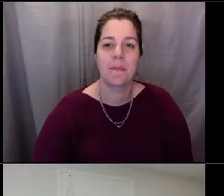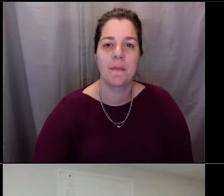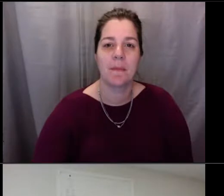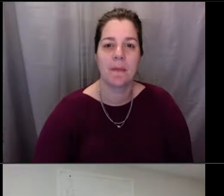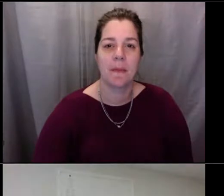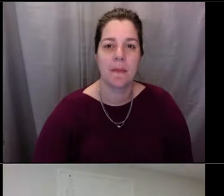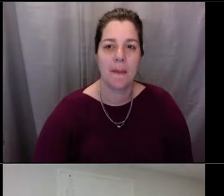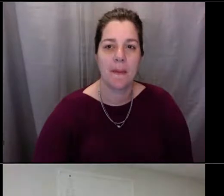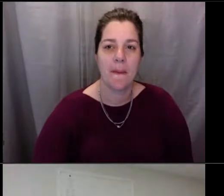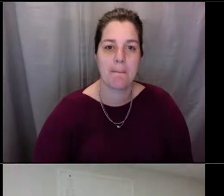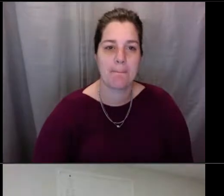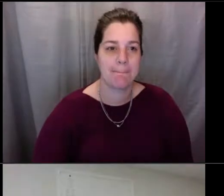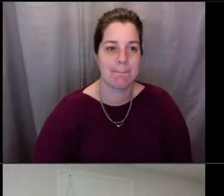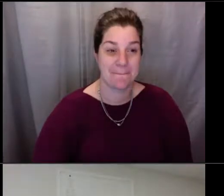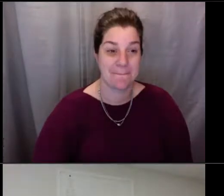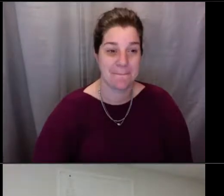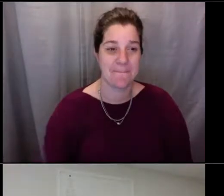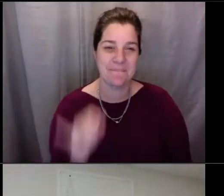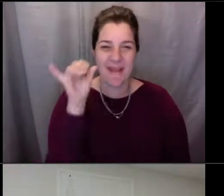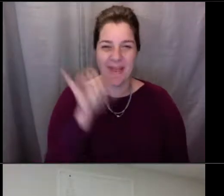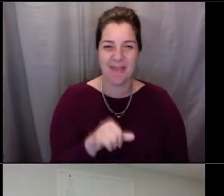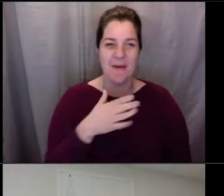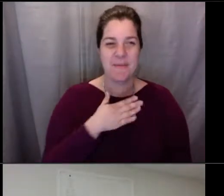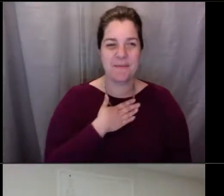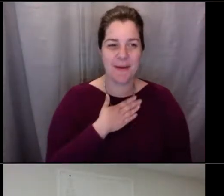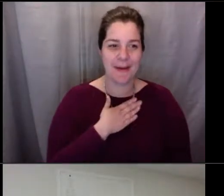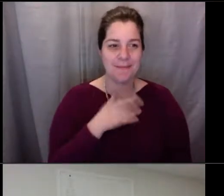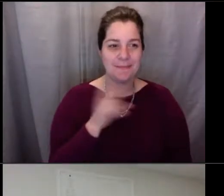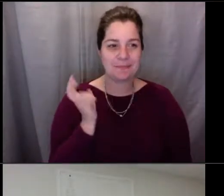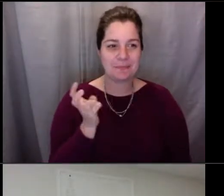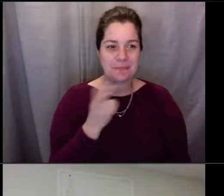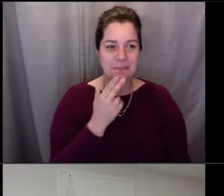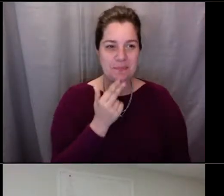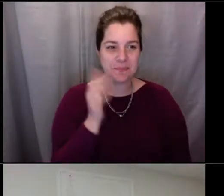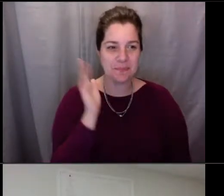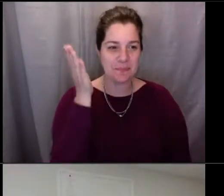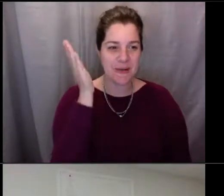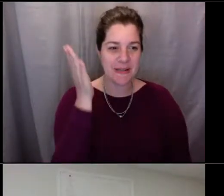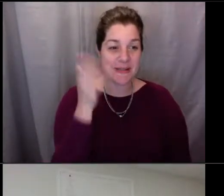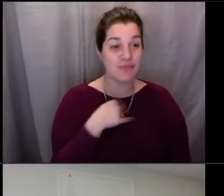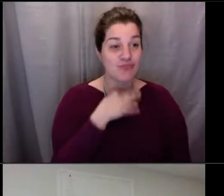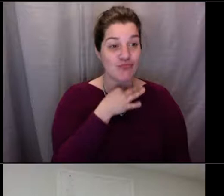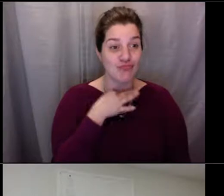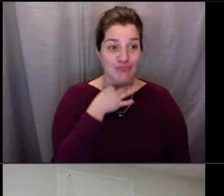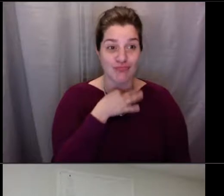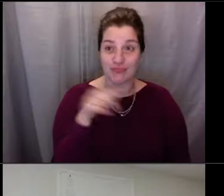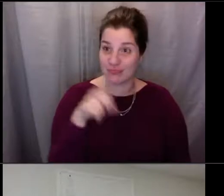So that was my presentation, and I want to see if any of you guys have any questions about it, I know it was very short